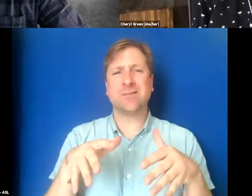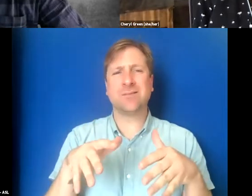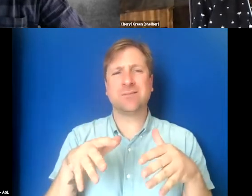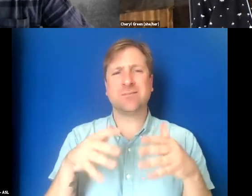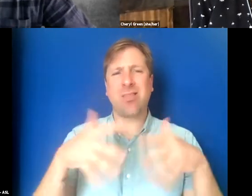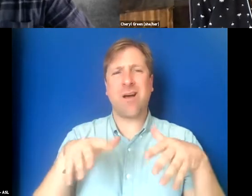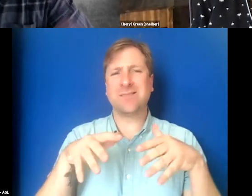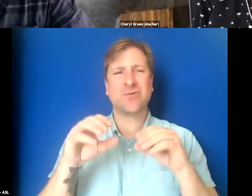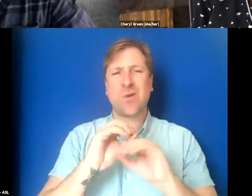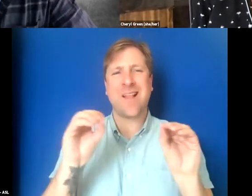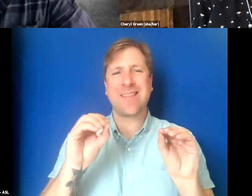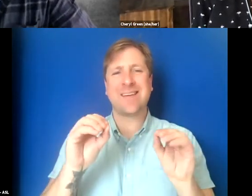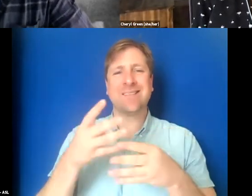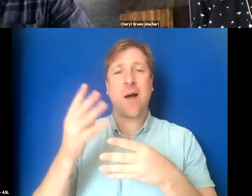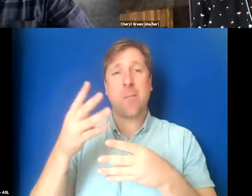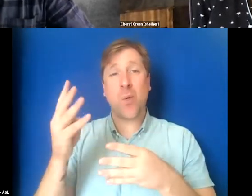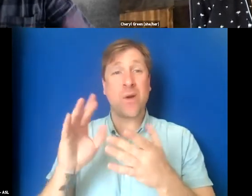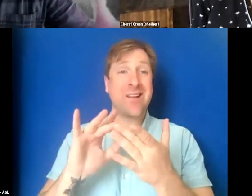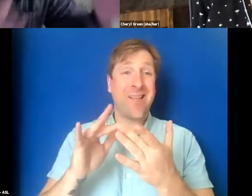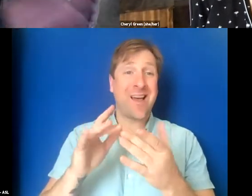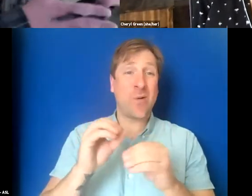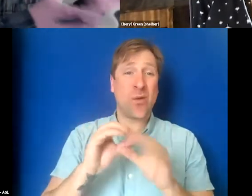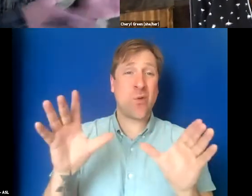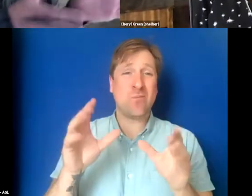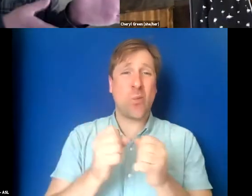That nothing gets uploaded to the web without captions?